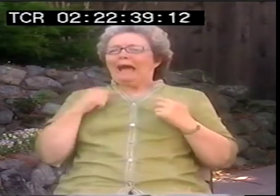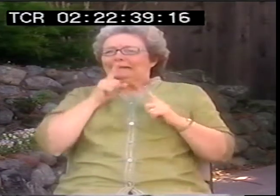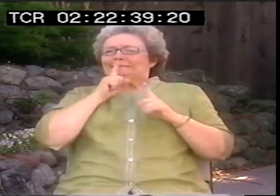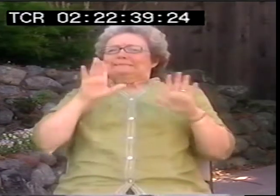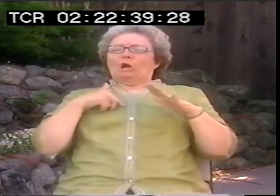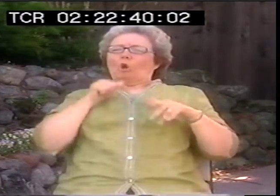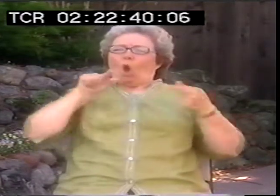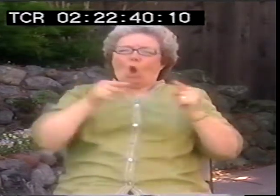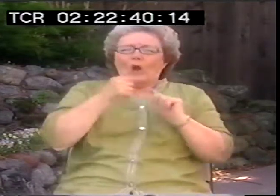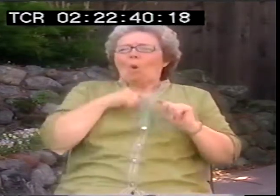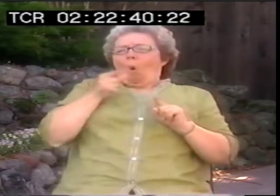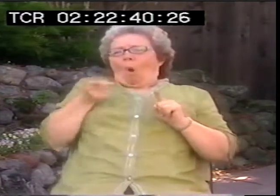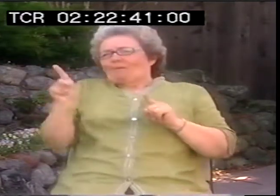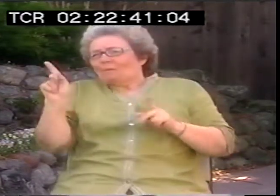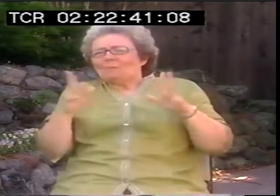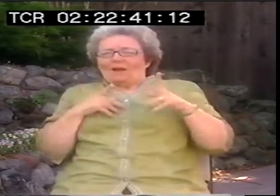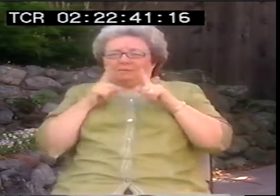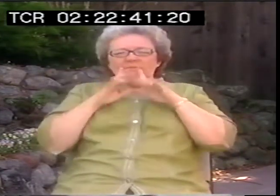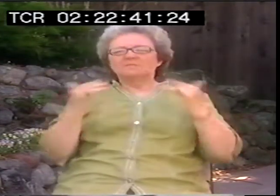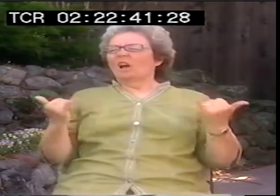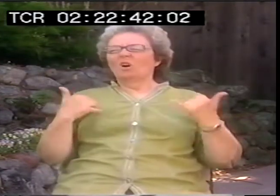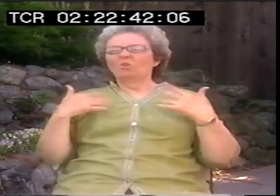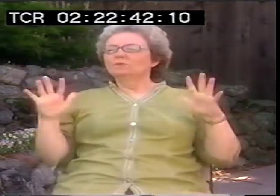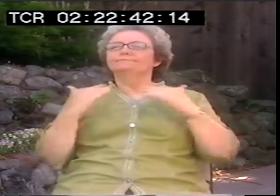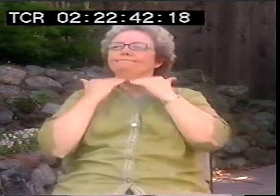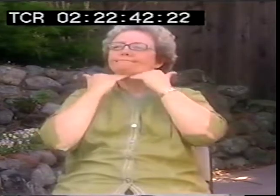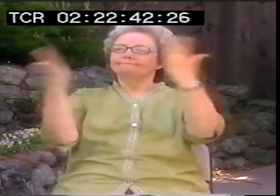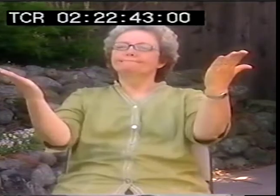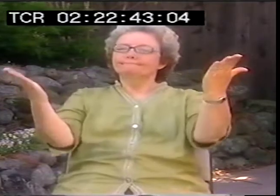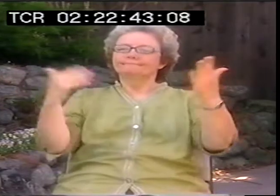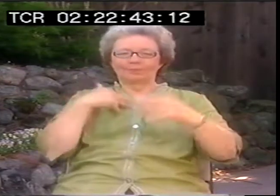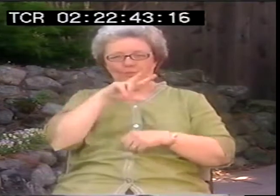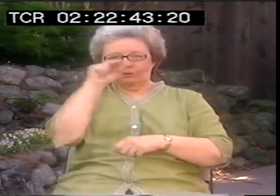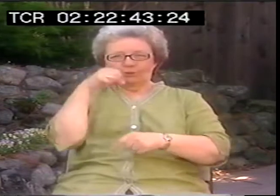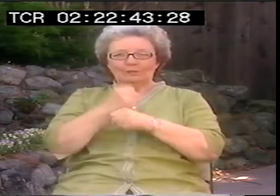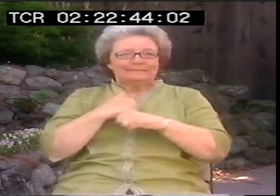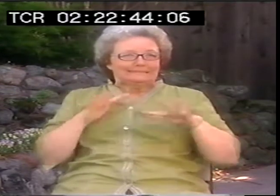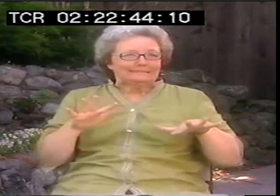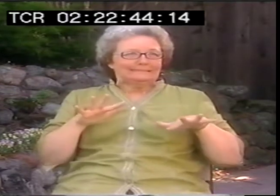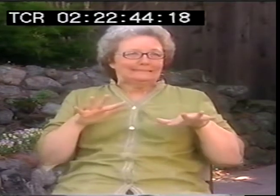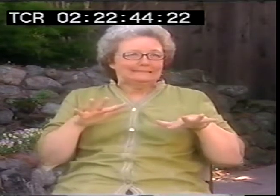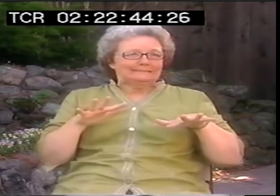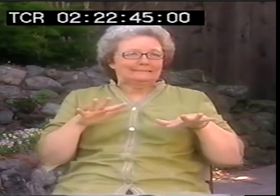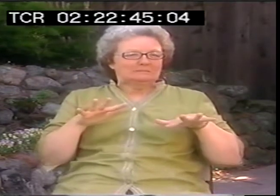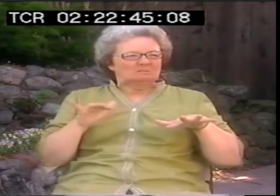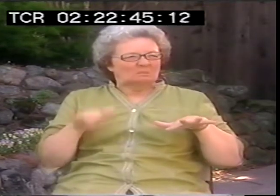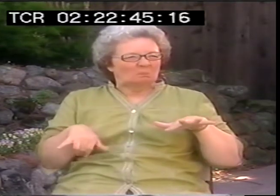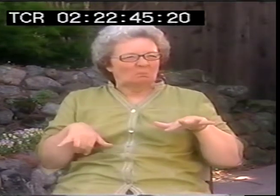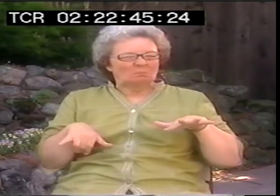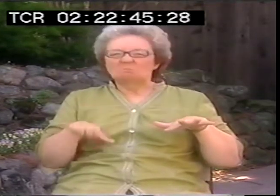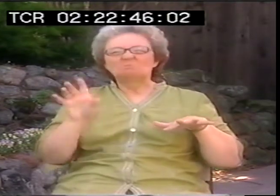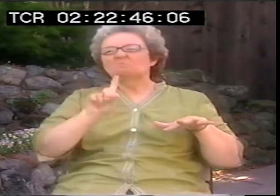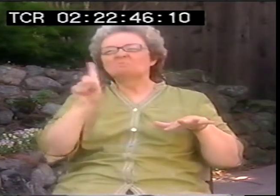I wasn't trying to hurt people or offend people or anything. I tried to be really careful about that for 30 years or so. And then I said, oh, forget it.